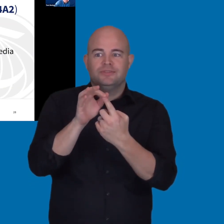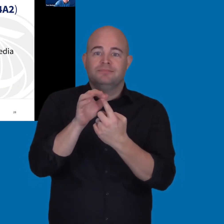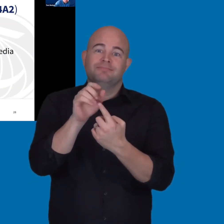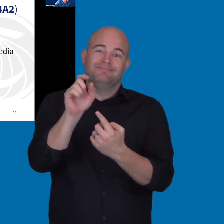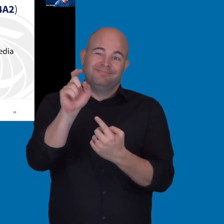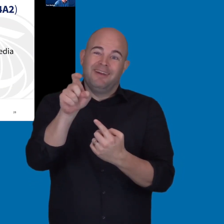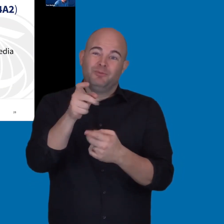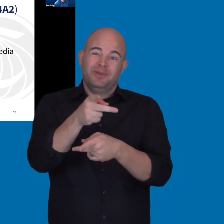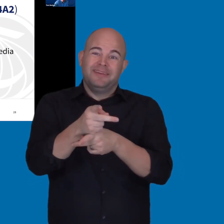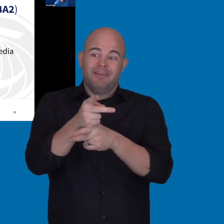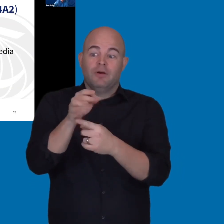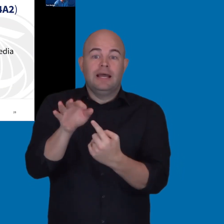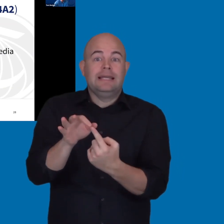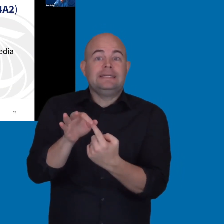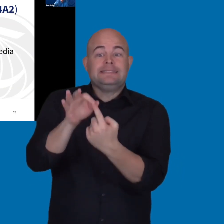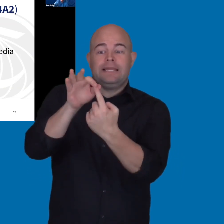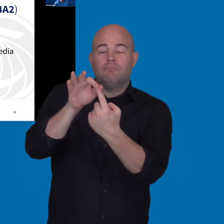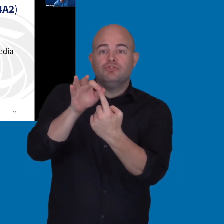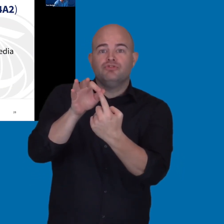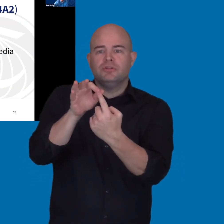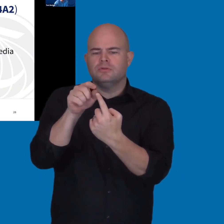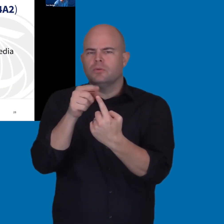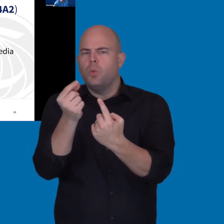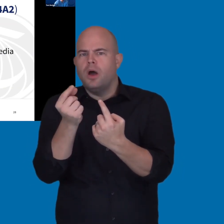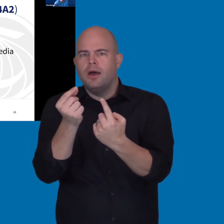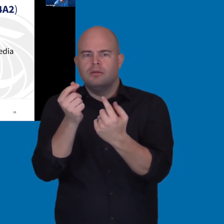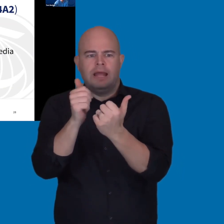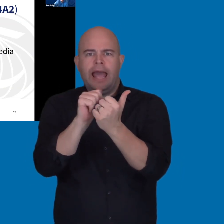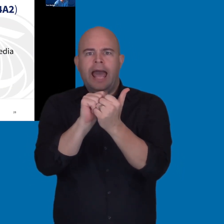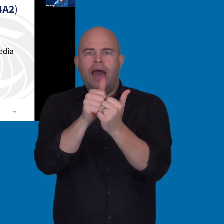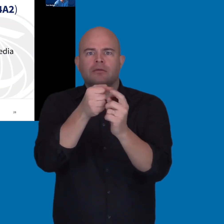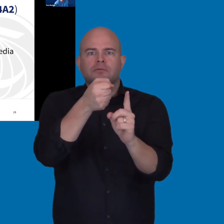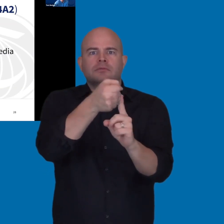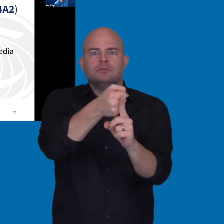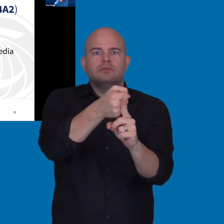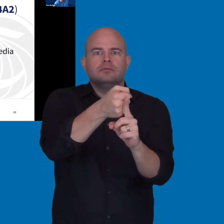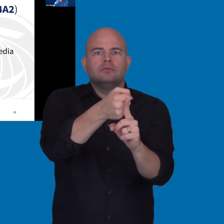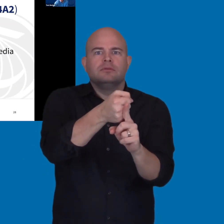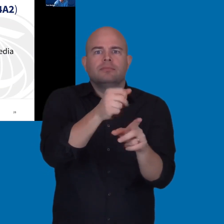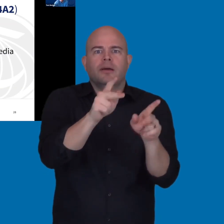Yeah. Yeah, what are those exceptions and how does it impact people, is the question.